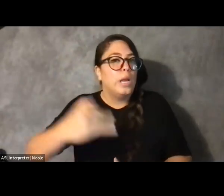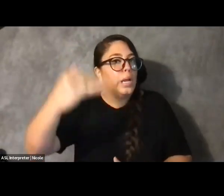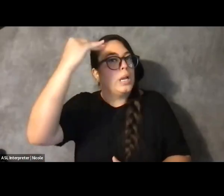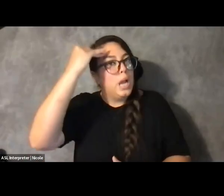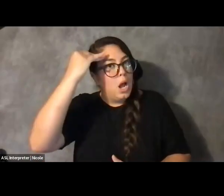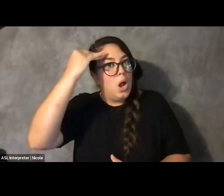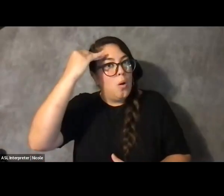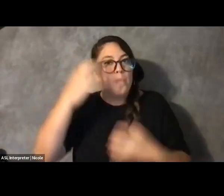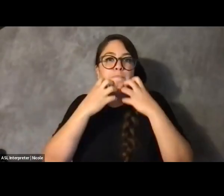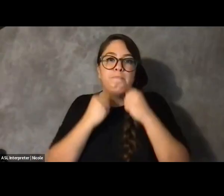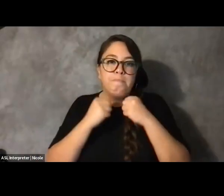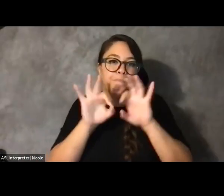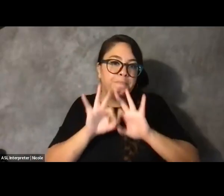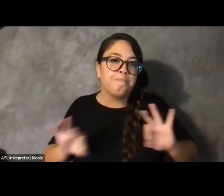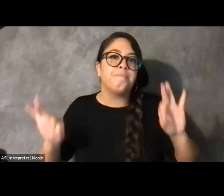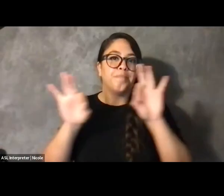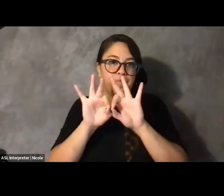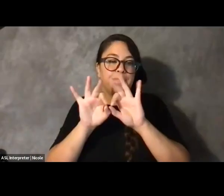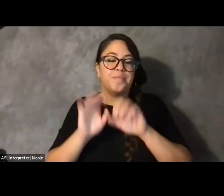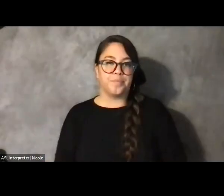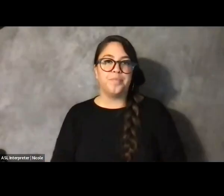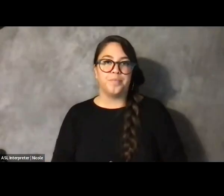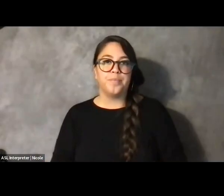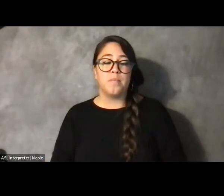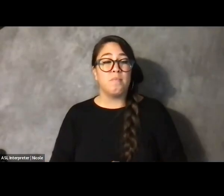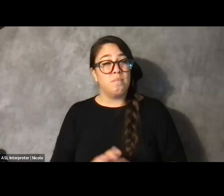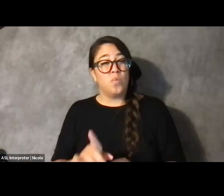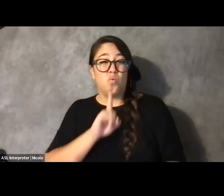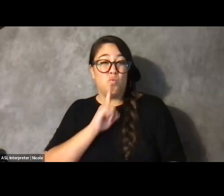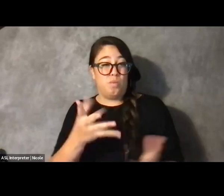Excuse me. But I want to make sure you all remember you.